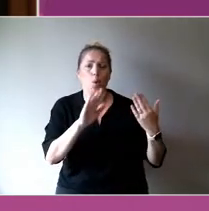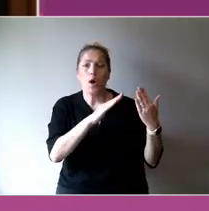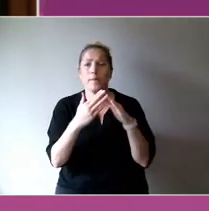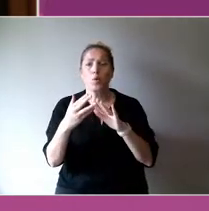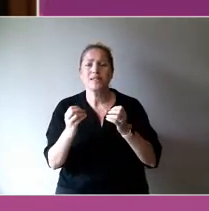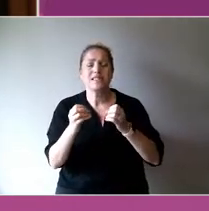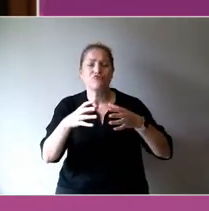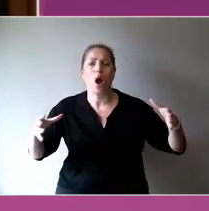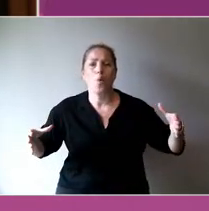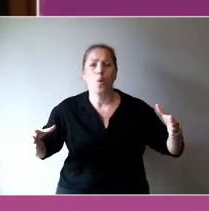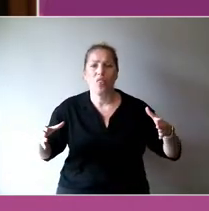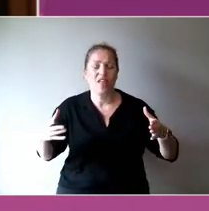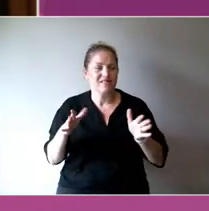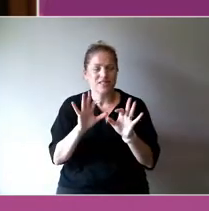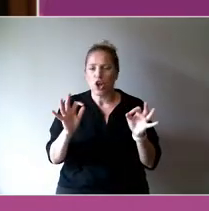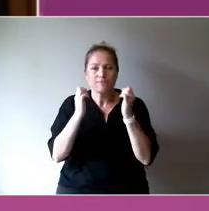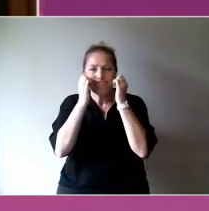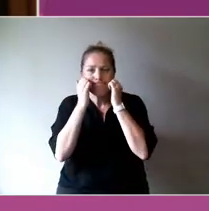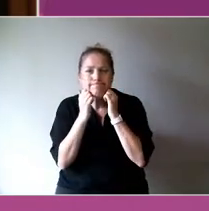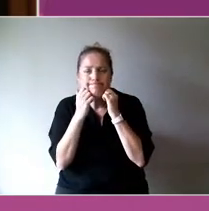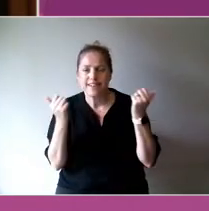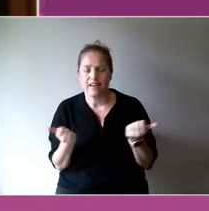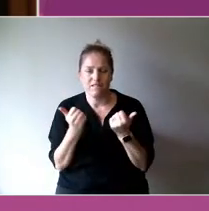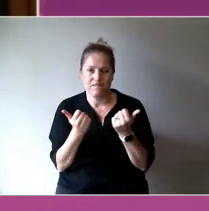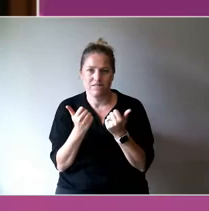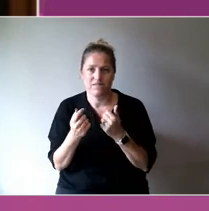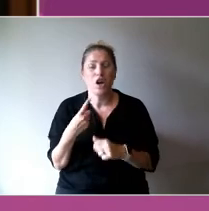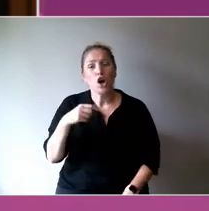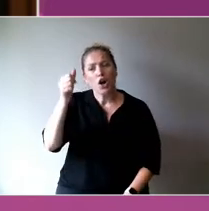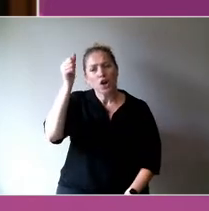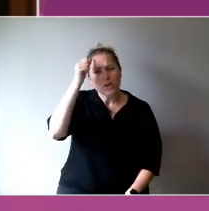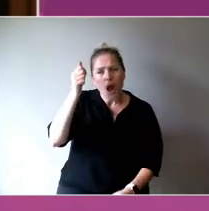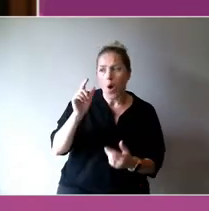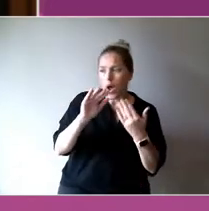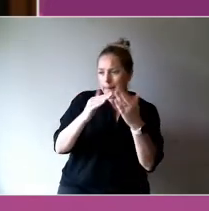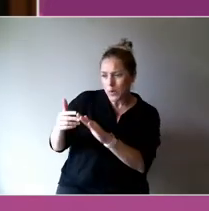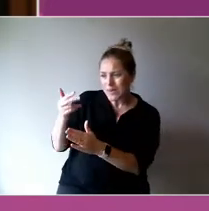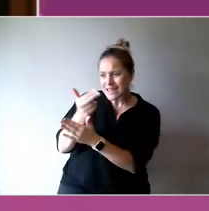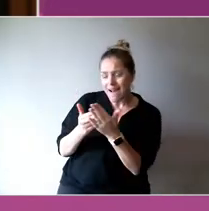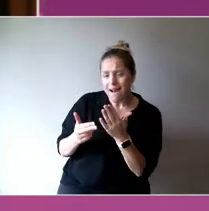And with the arts, you know, everyone knows it's very infuriating when you reduce something